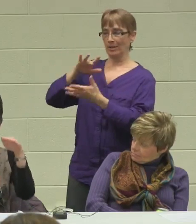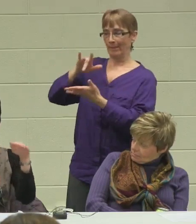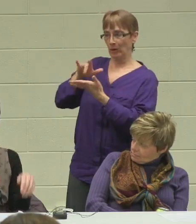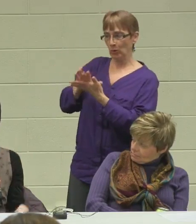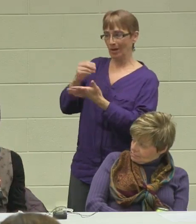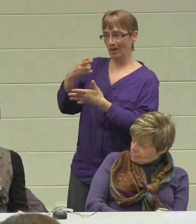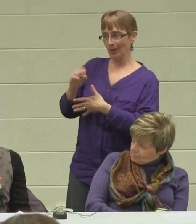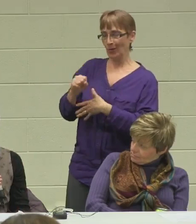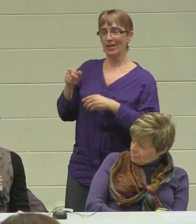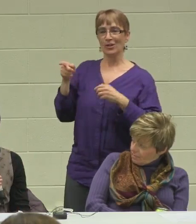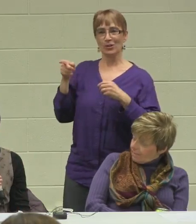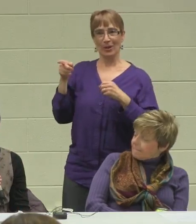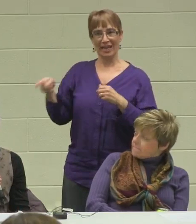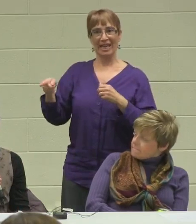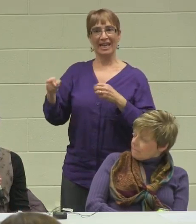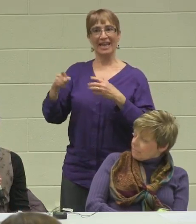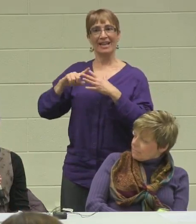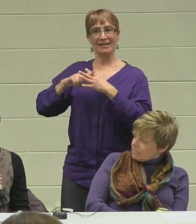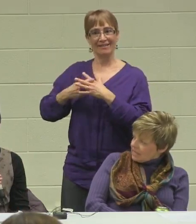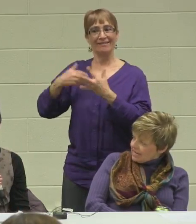the way. So he didn't have it as easy as some of the kids